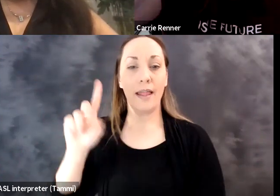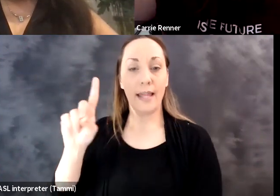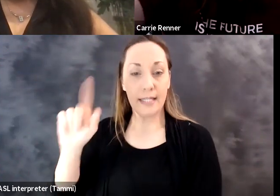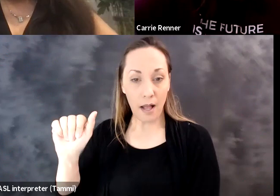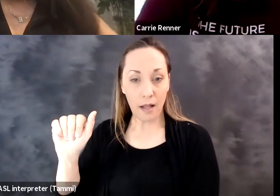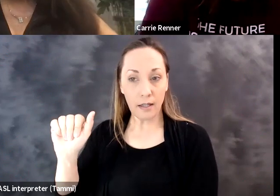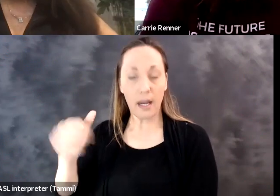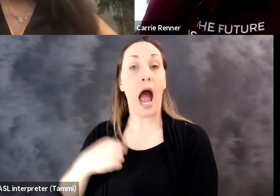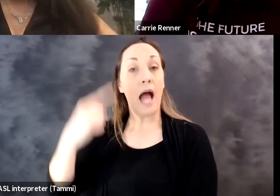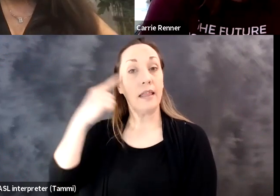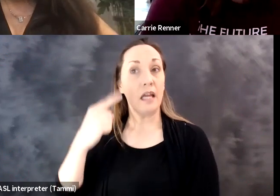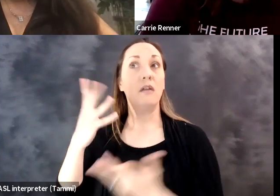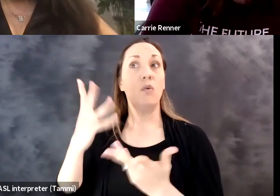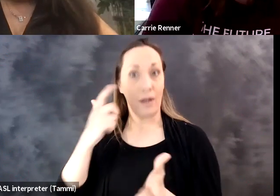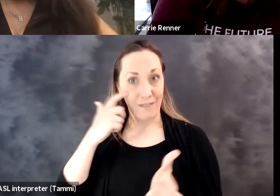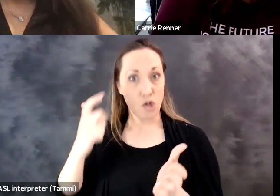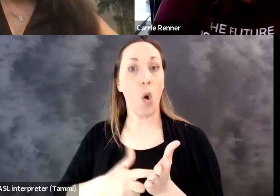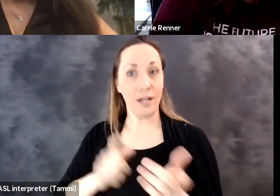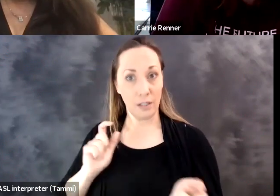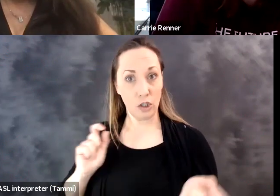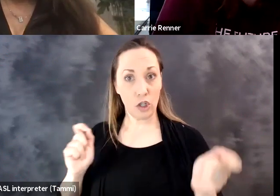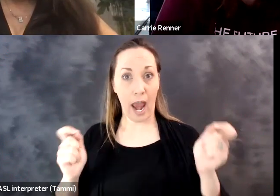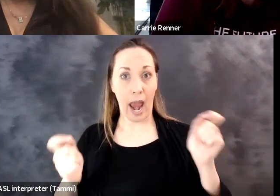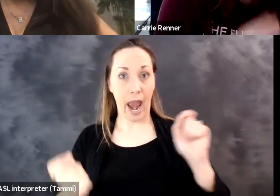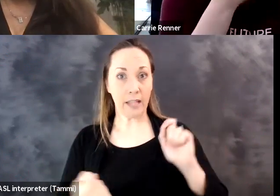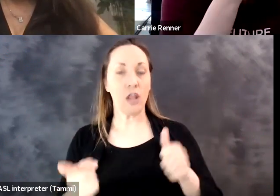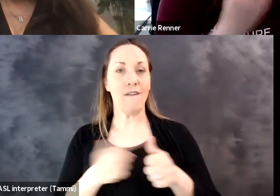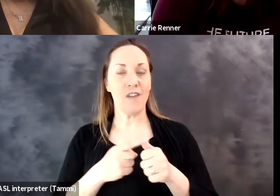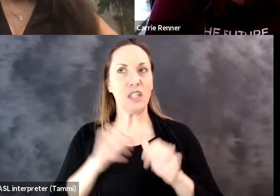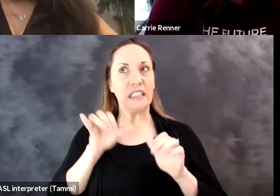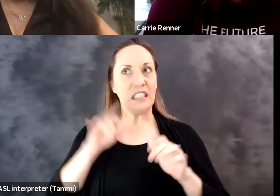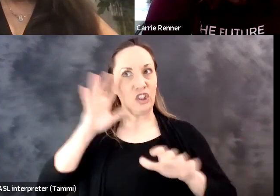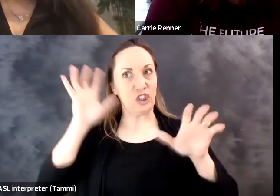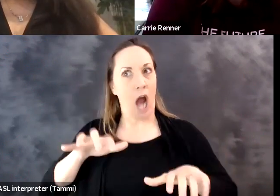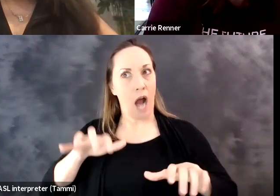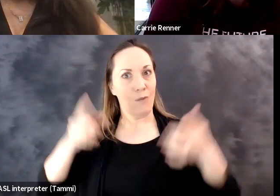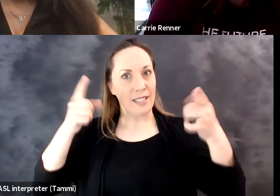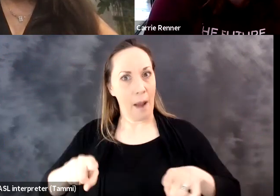our roles in accessibility, as persons with disabilities, I think we've seen a